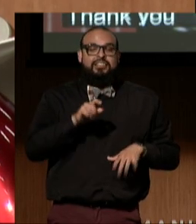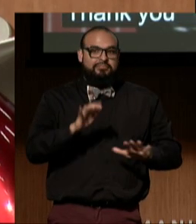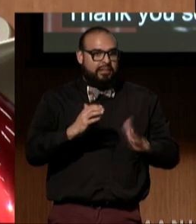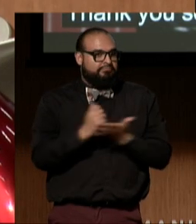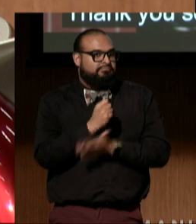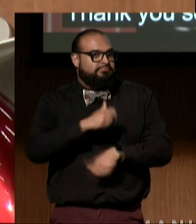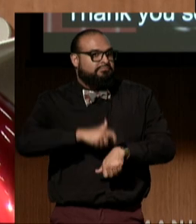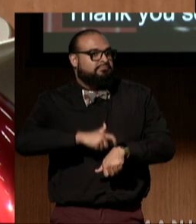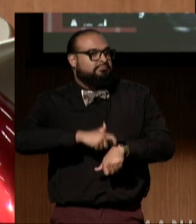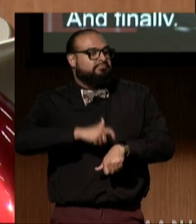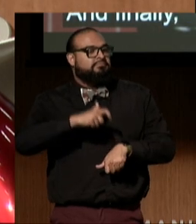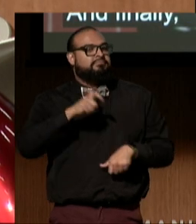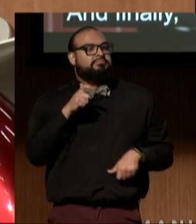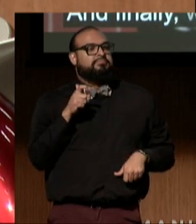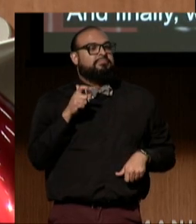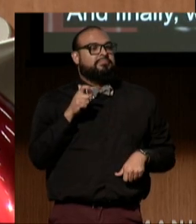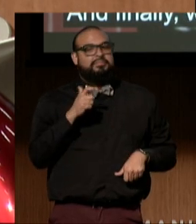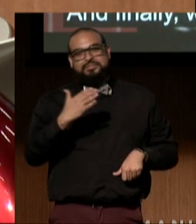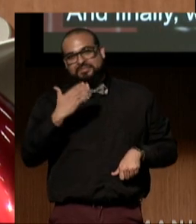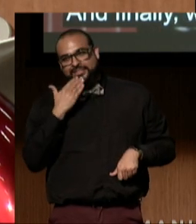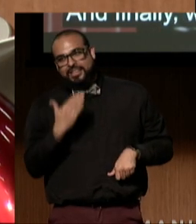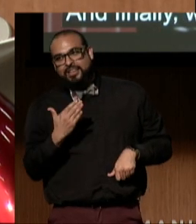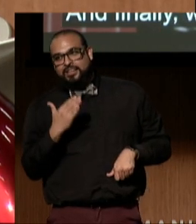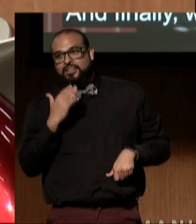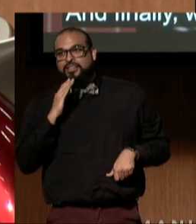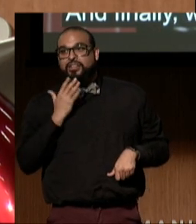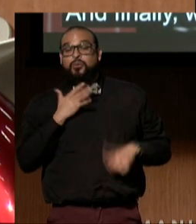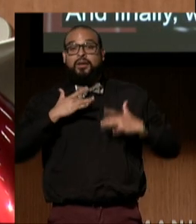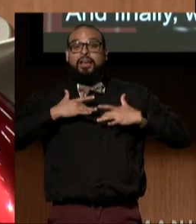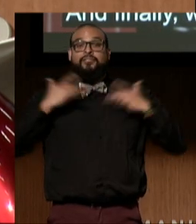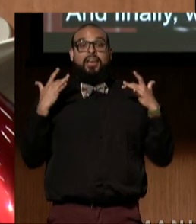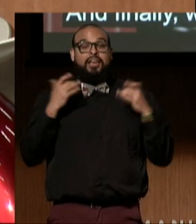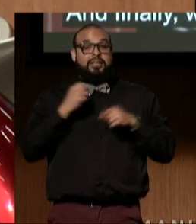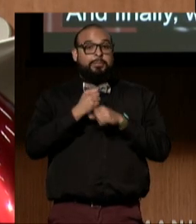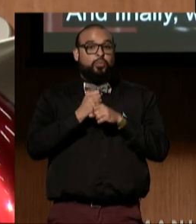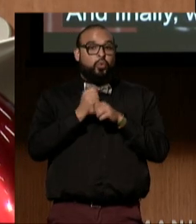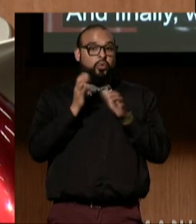to thank our event producers, our development director,